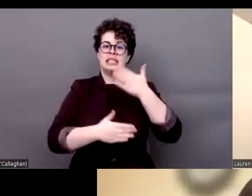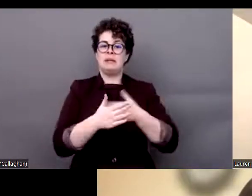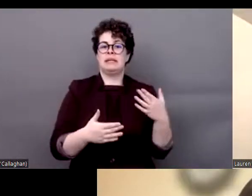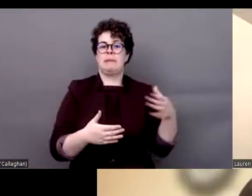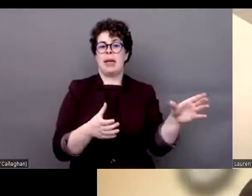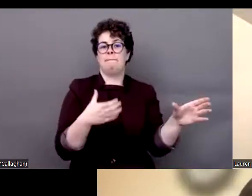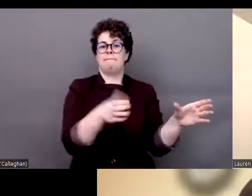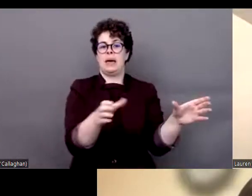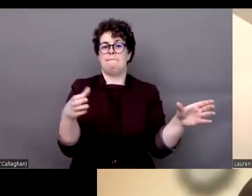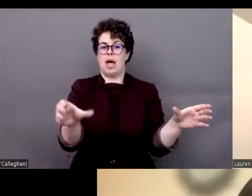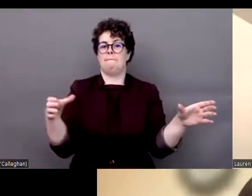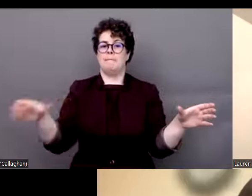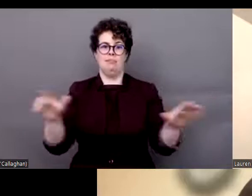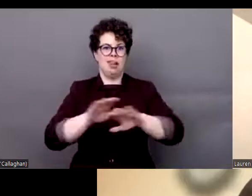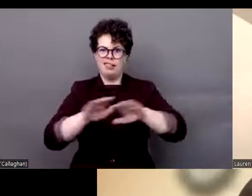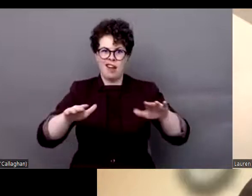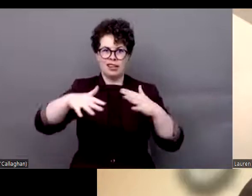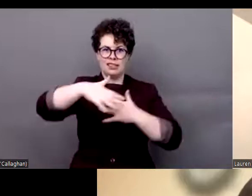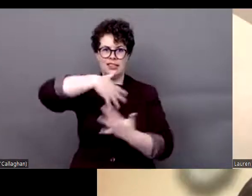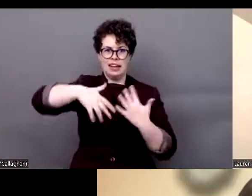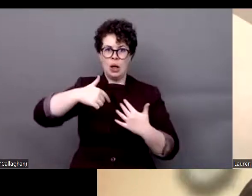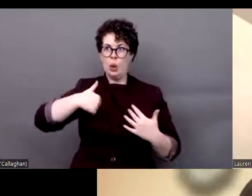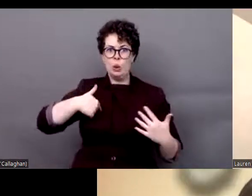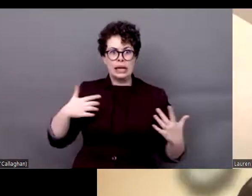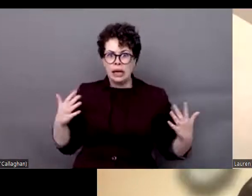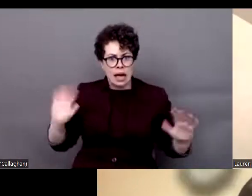We tried to mobilize ourselves as much as we could